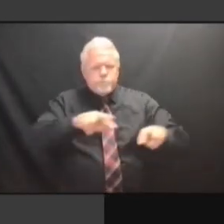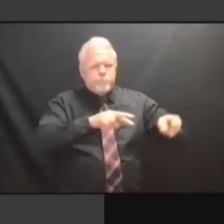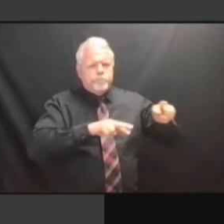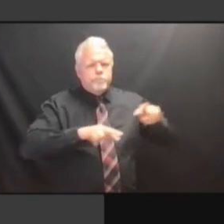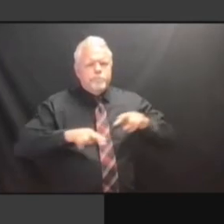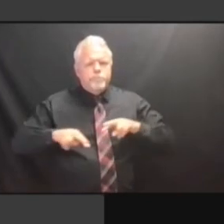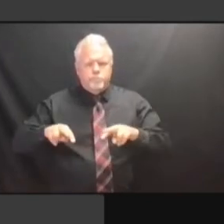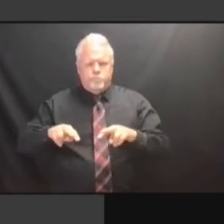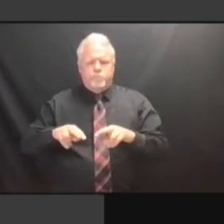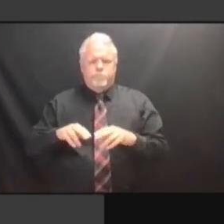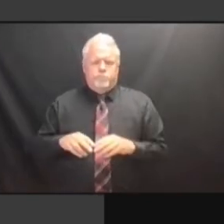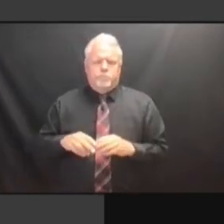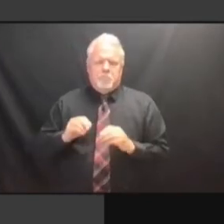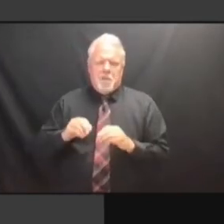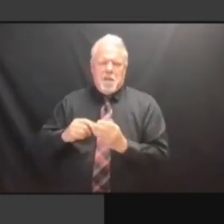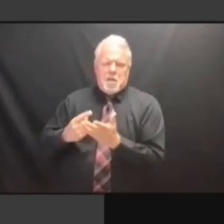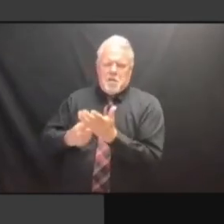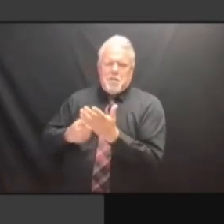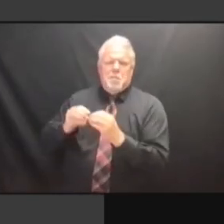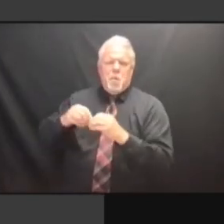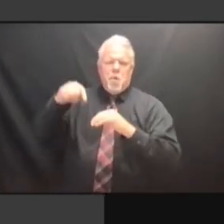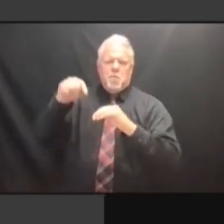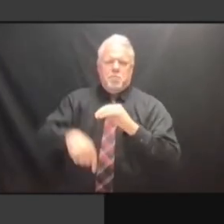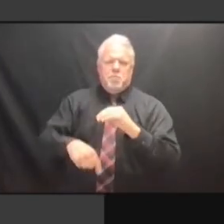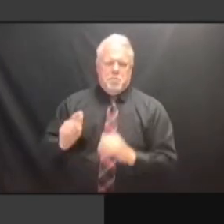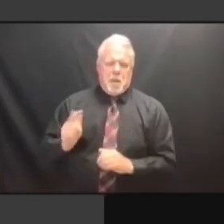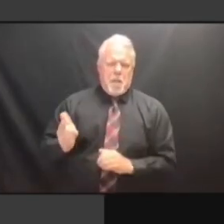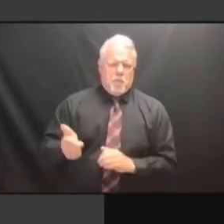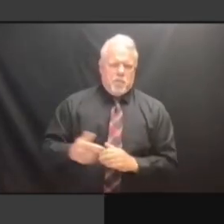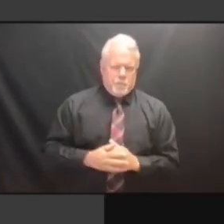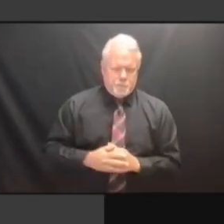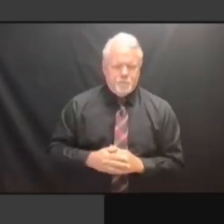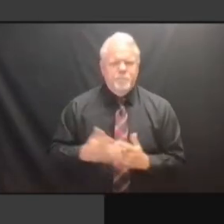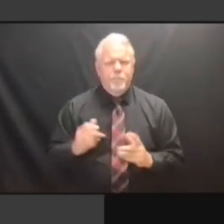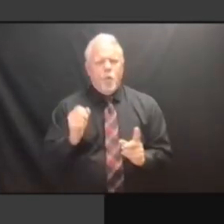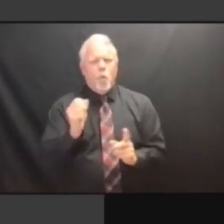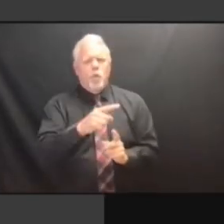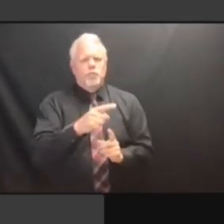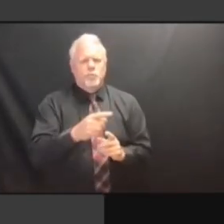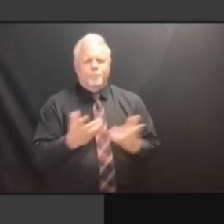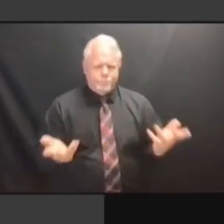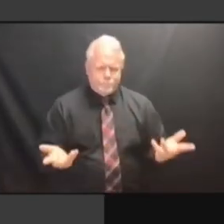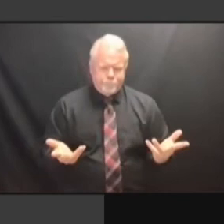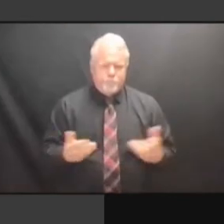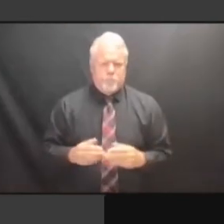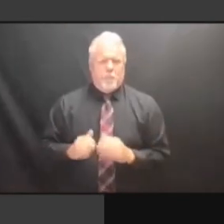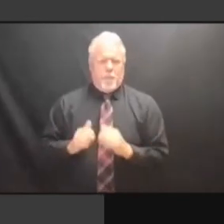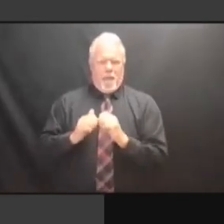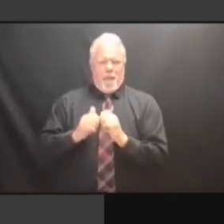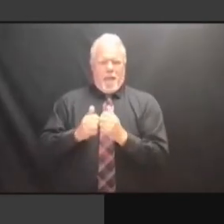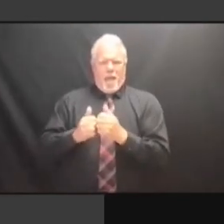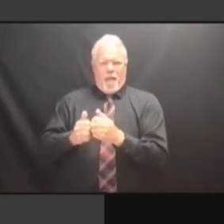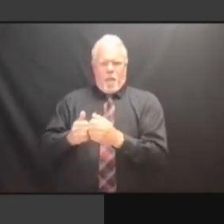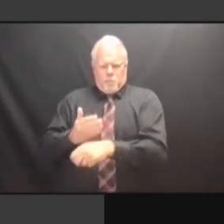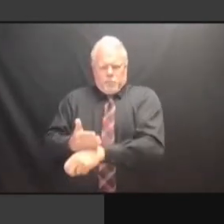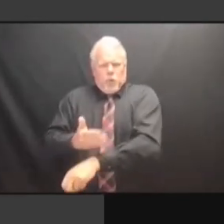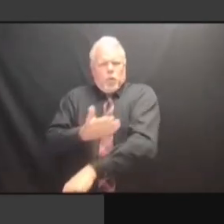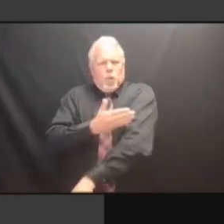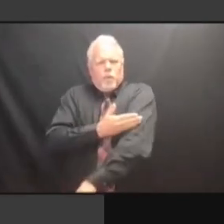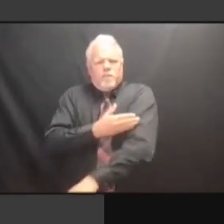WELL AS THE STATE COMMISSIONERS, ON WELL AS THE STATE COMMISSIONERS, ON HOW WELL AS THE STATE COMMISSIONERS, ON HOW TO WELL AS THE STATE COMMISSIONERS, ON HOW TO IMPROVE WELL AS THE STATE COMMISSIONERS, ON HOW TO IMPROVE THE WELL AS THE STATE COMMISSIONERS, ON HOW TO IMPROVE THE OVERSIGHT ON HOW TO IMPROVE THE OVERSIGHT ON HOW TO IMPROVE THE OVERSIGHT ON ON HOW TO IMPROVE THE OVERSIGHT ON --